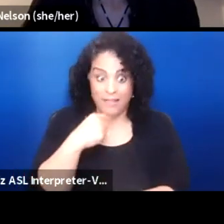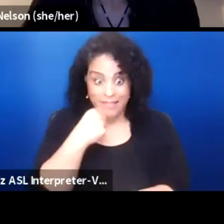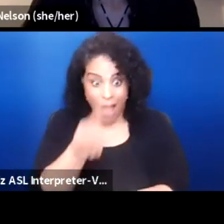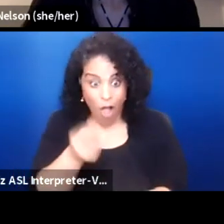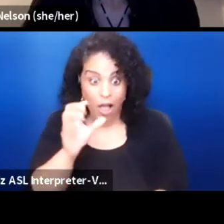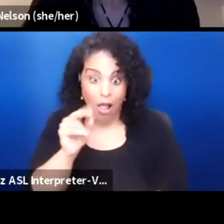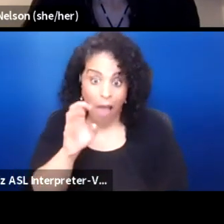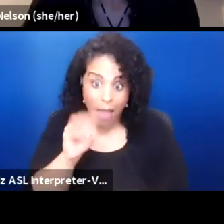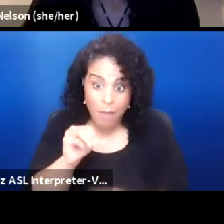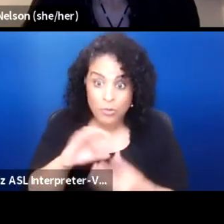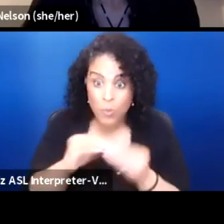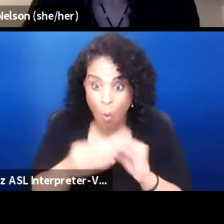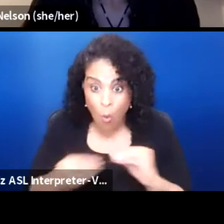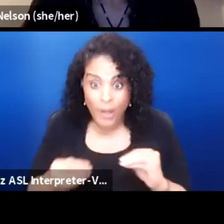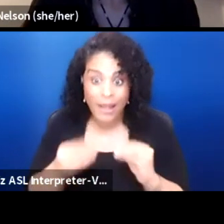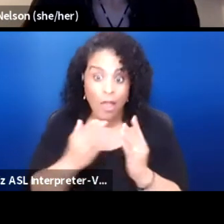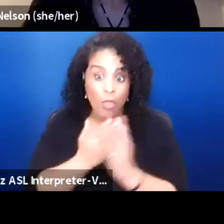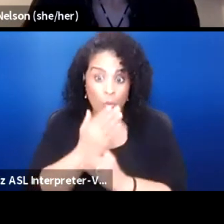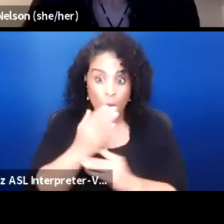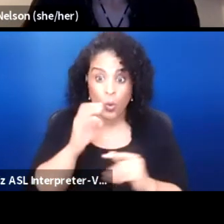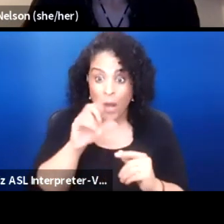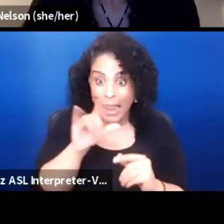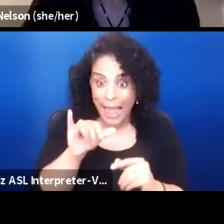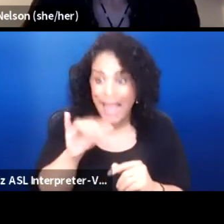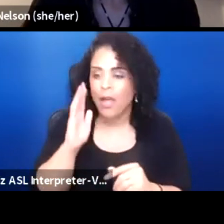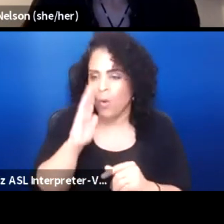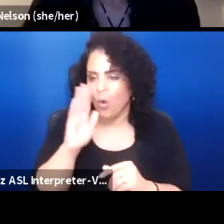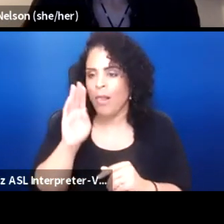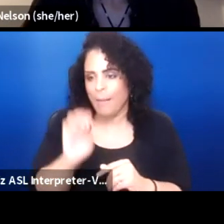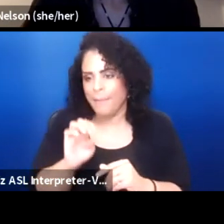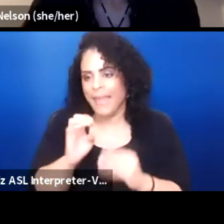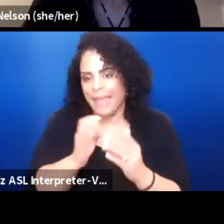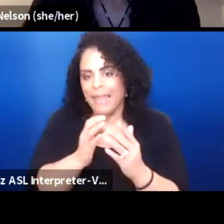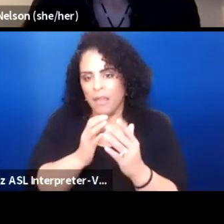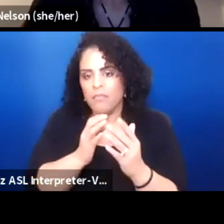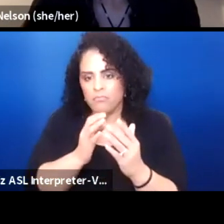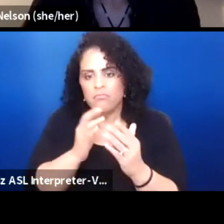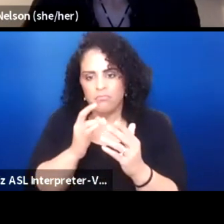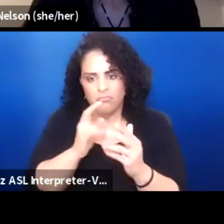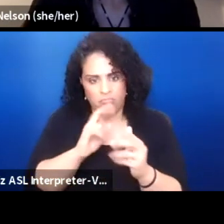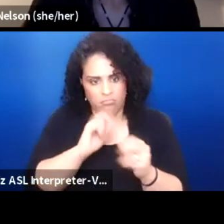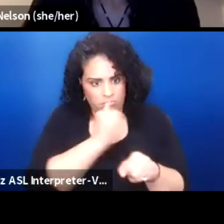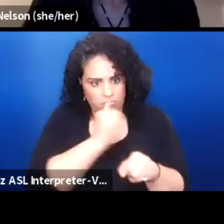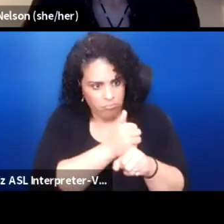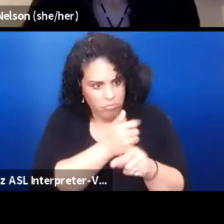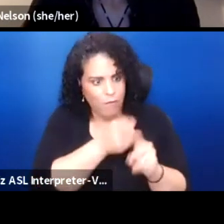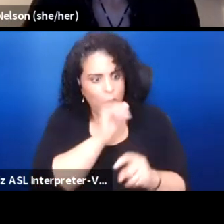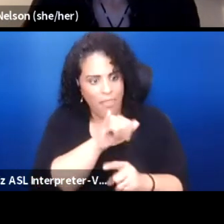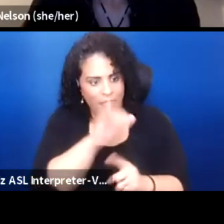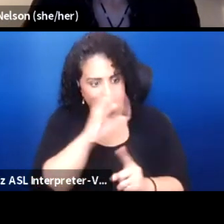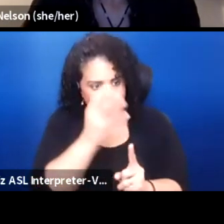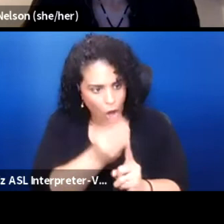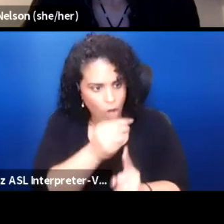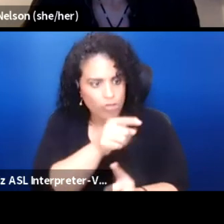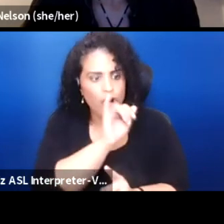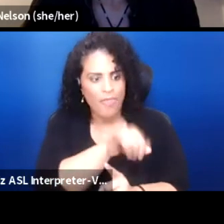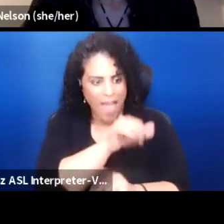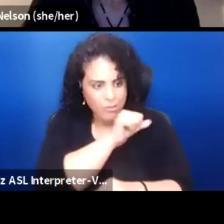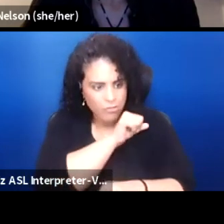and explain story through play, it's gonna be built upon that, that cultural sovereign or an experience.